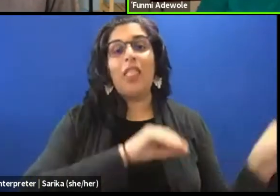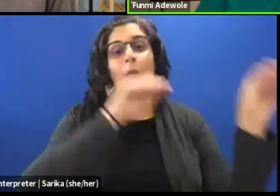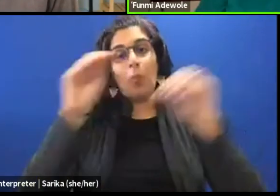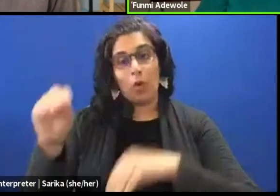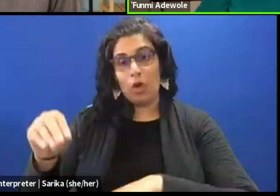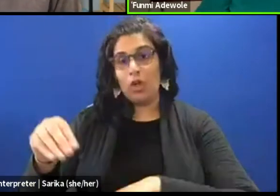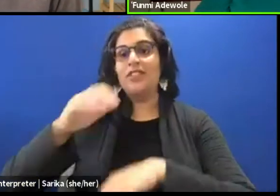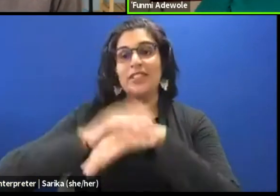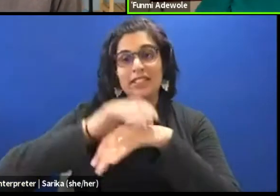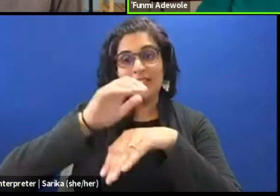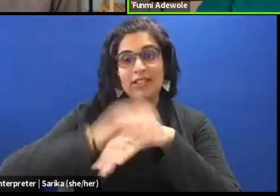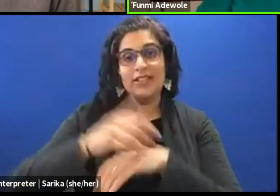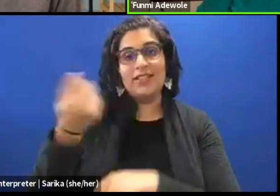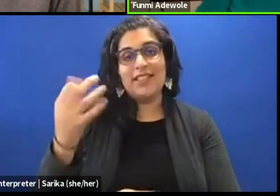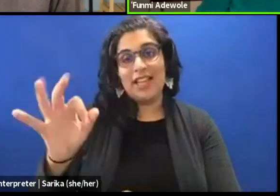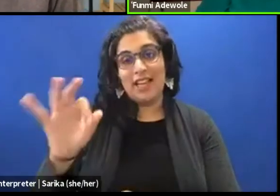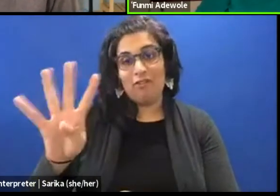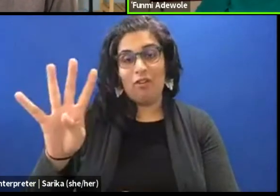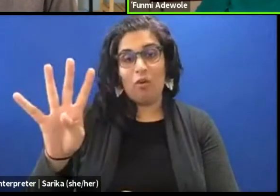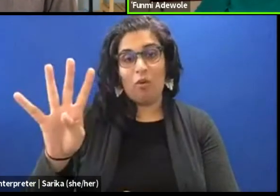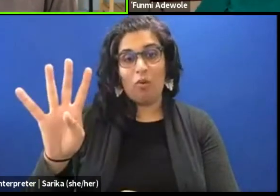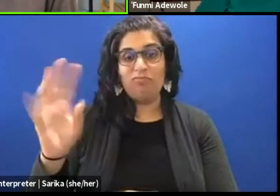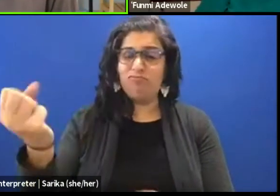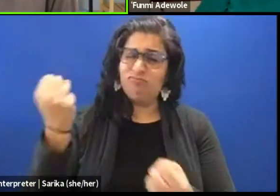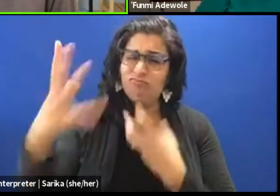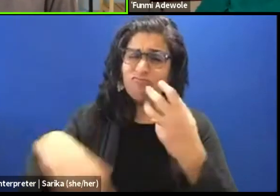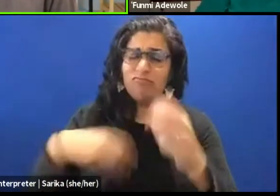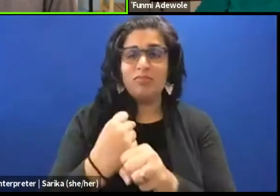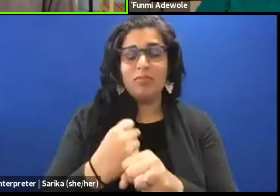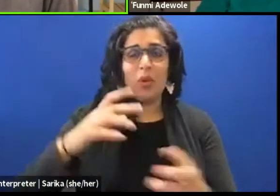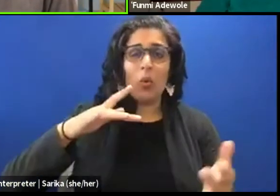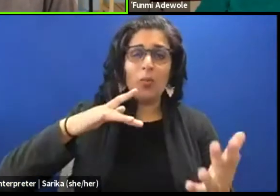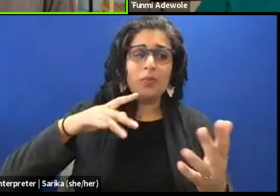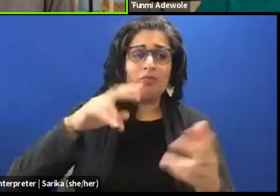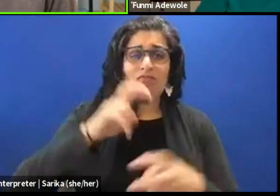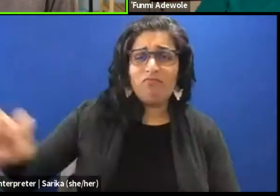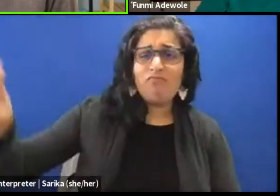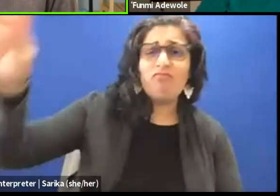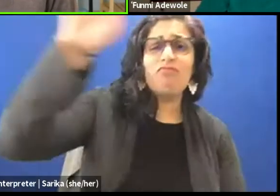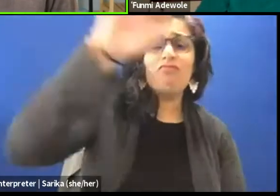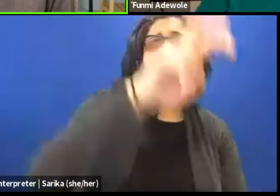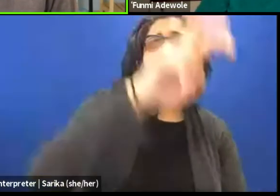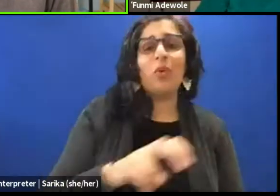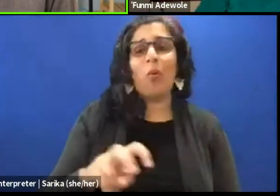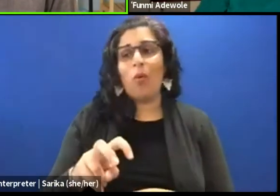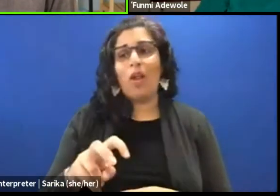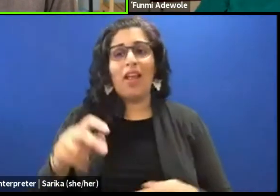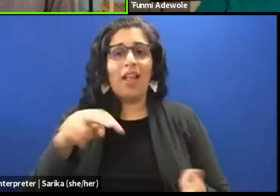For several years, she toured with physical theater and African dance drama companies